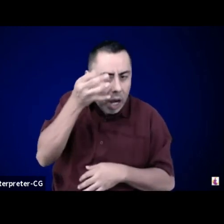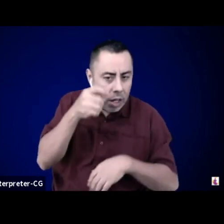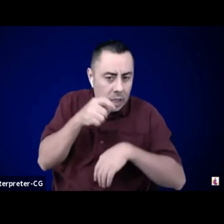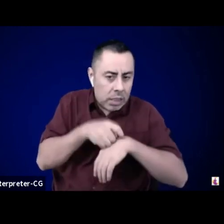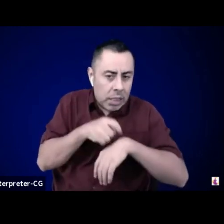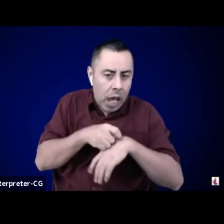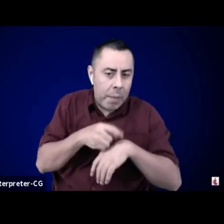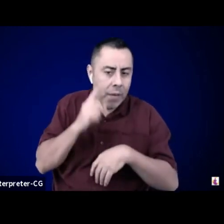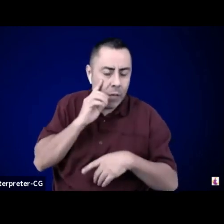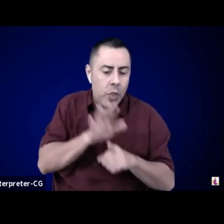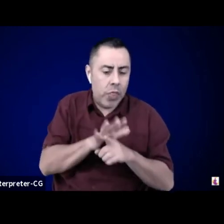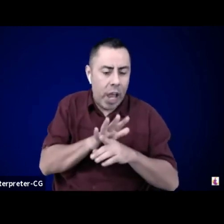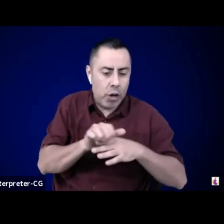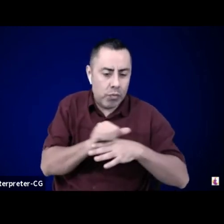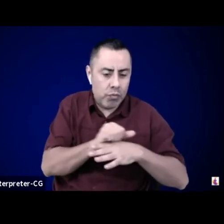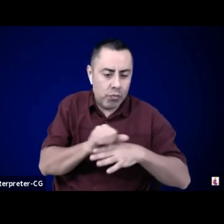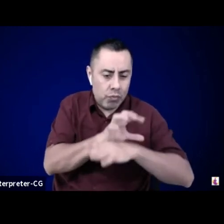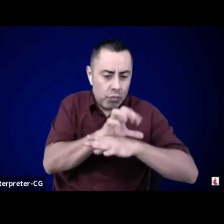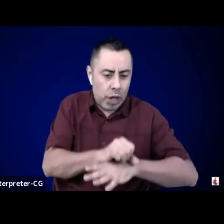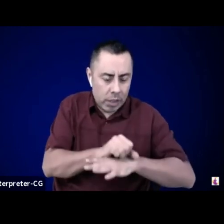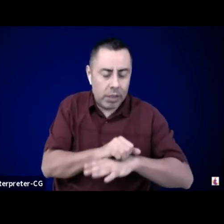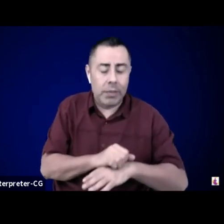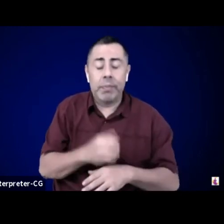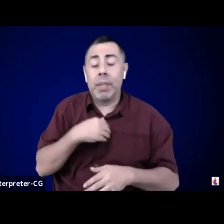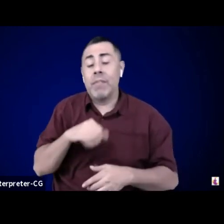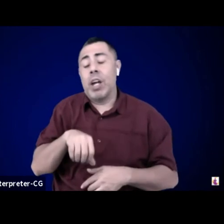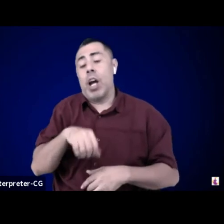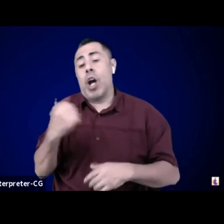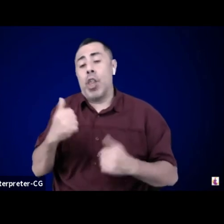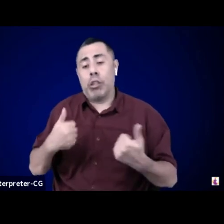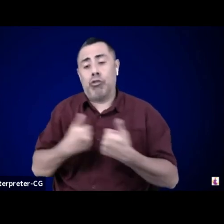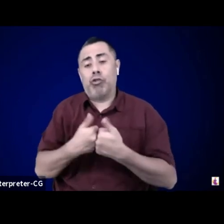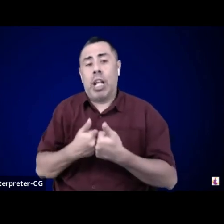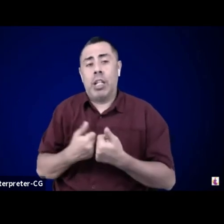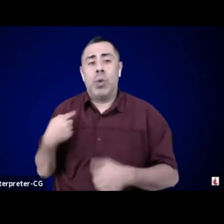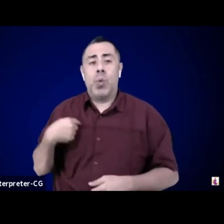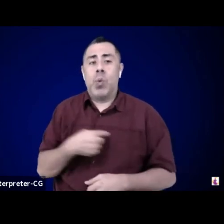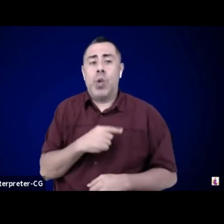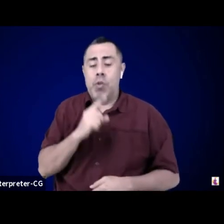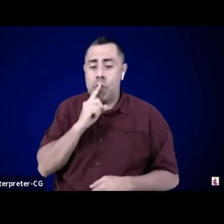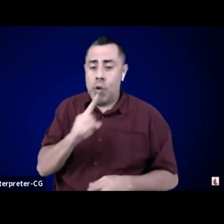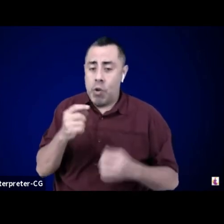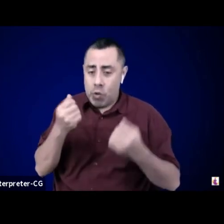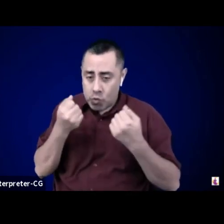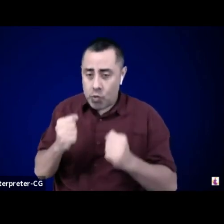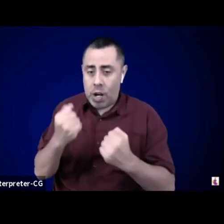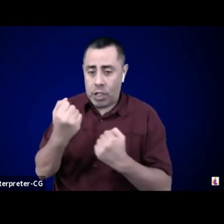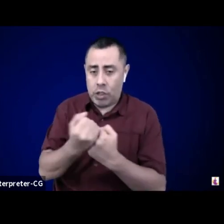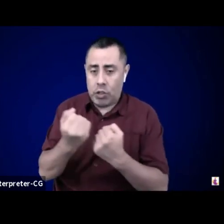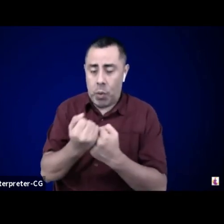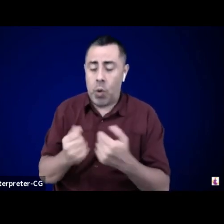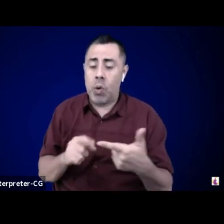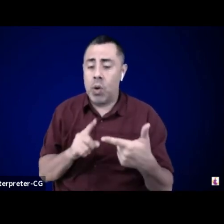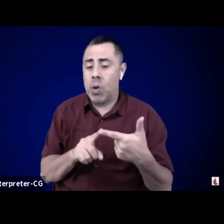In closing, please build new regenerative muscles through supporting Land Back campaigns across the country.